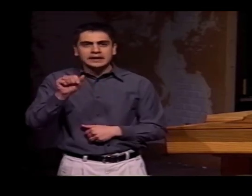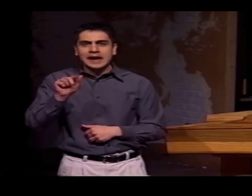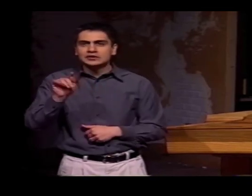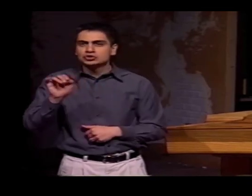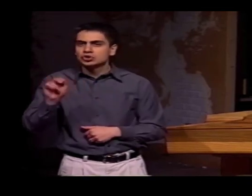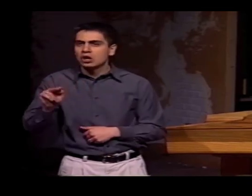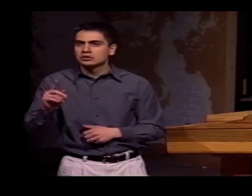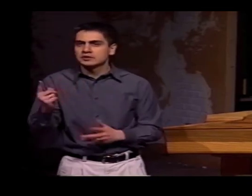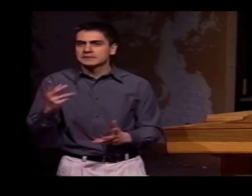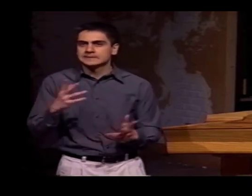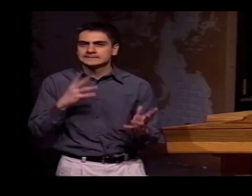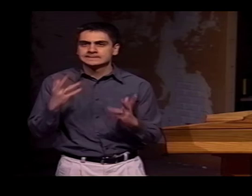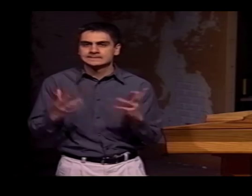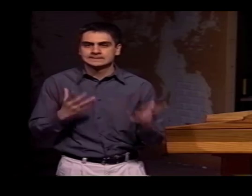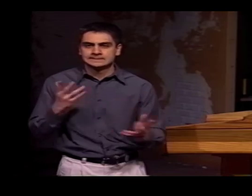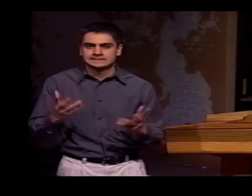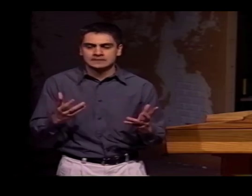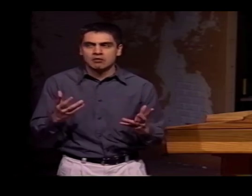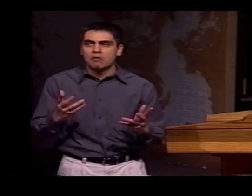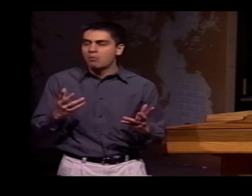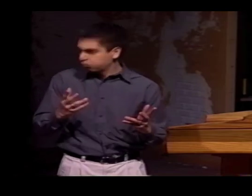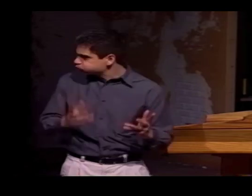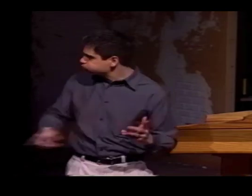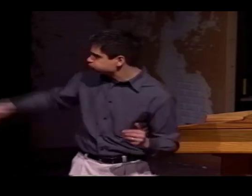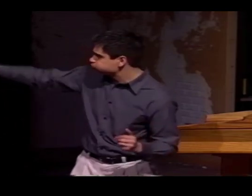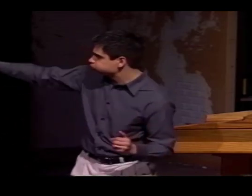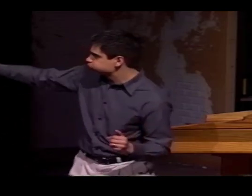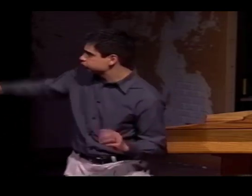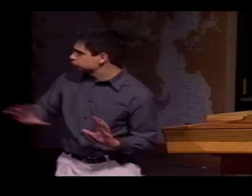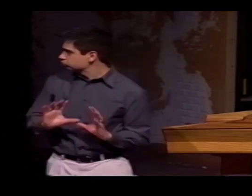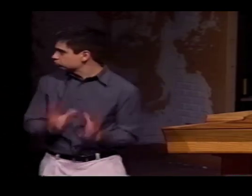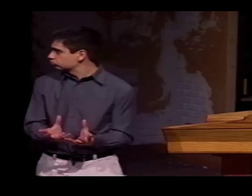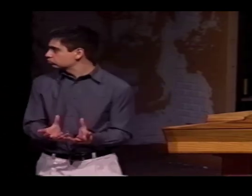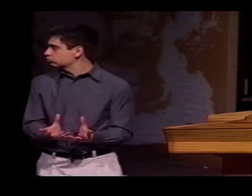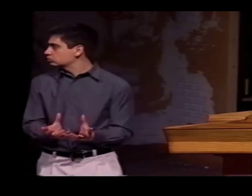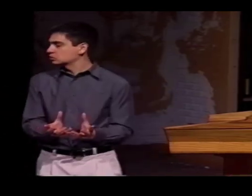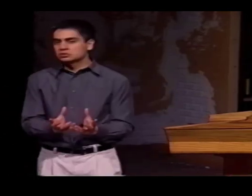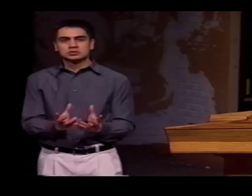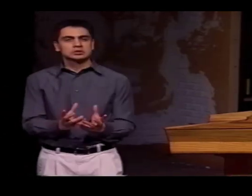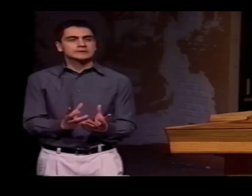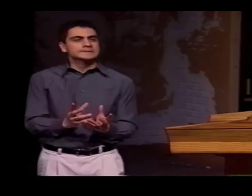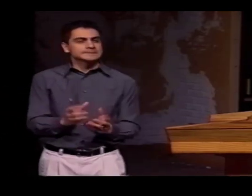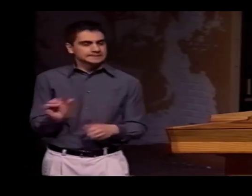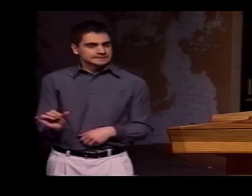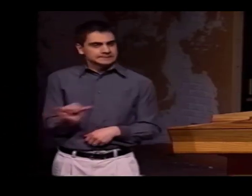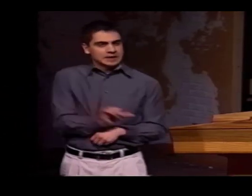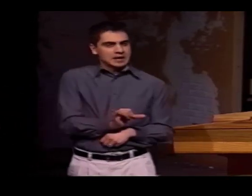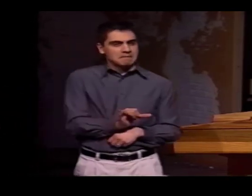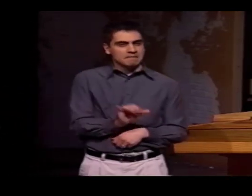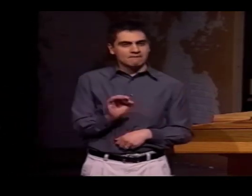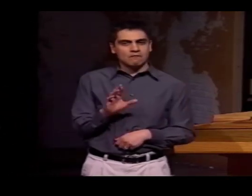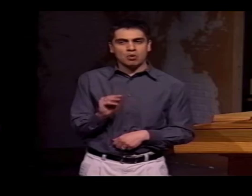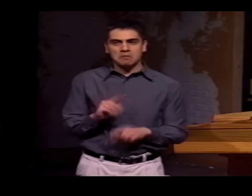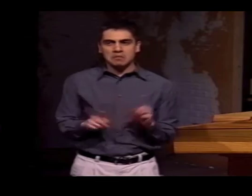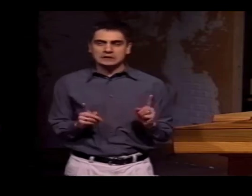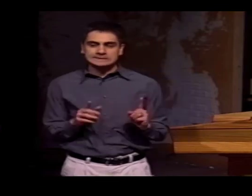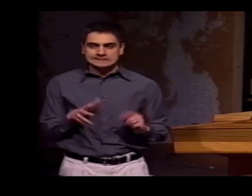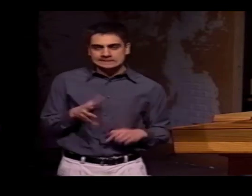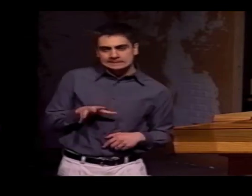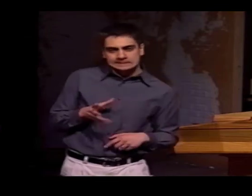BUT HAD VERY DIFFERENT MEANINGS. HERE, WE'RE TALKING ABOUT THE SAME SIGN THAT HAS A SIMILAR BUT DIFFERENT MEANING.